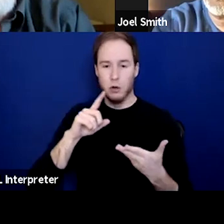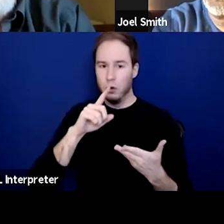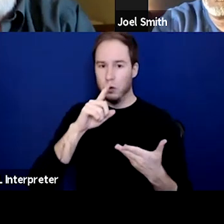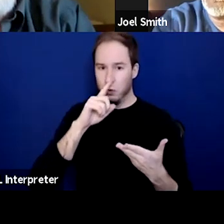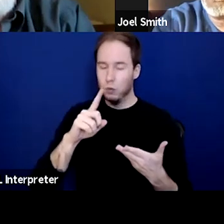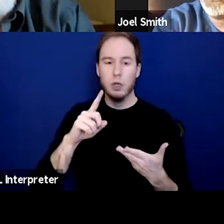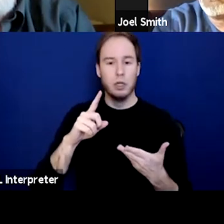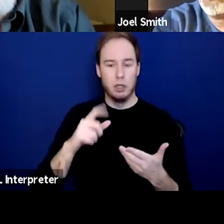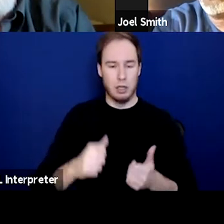And this is it.